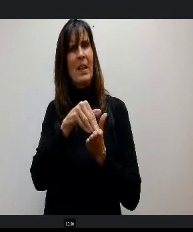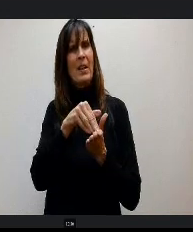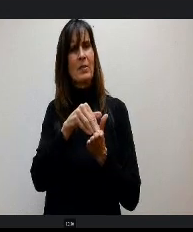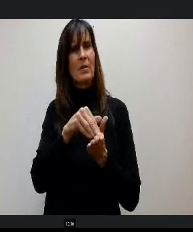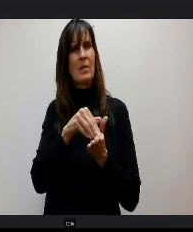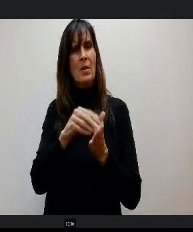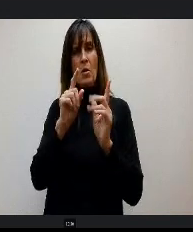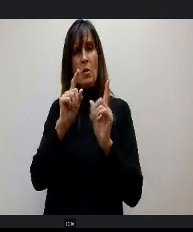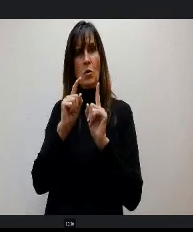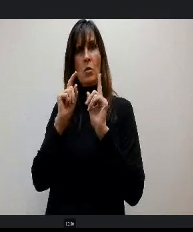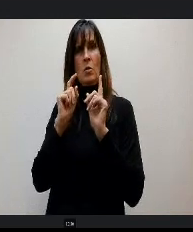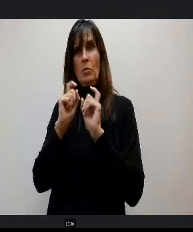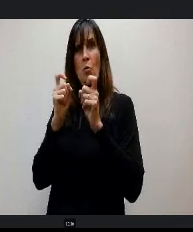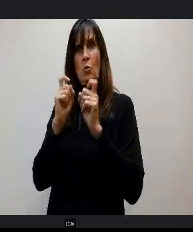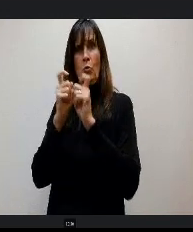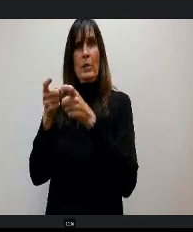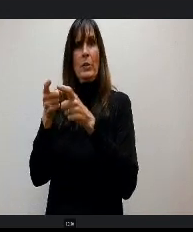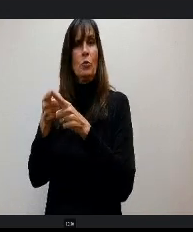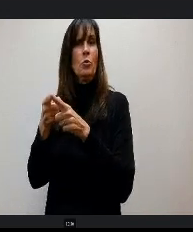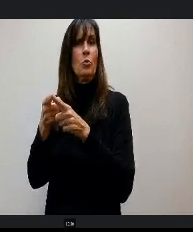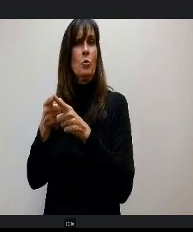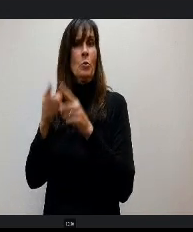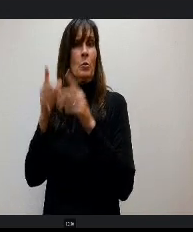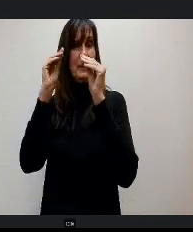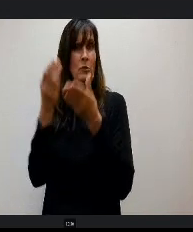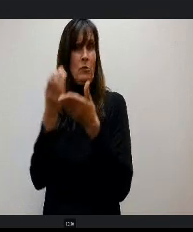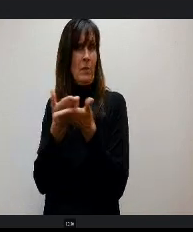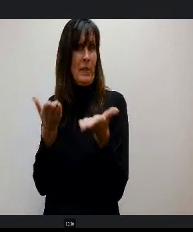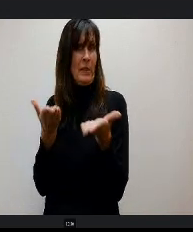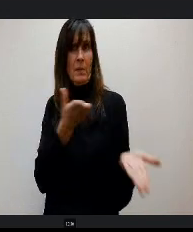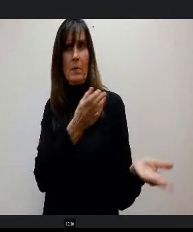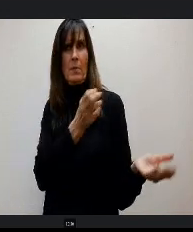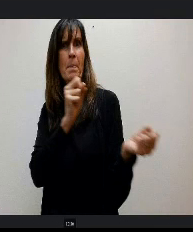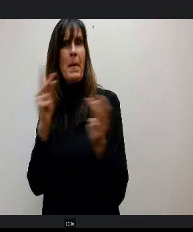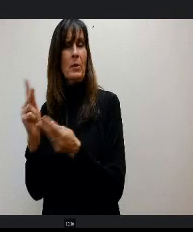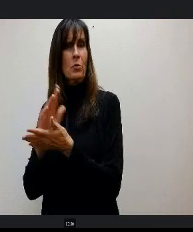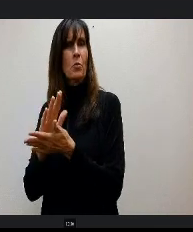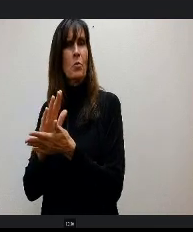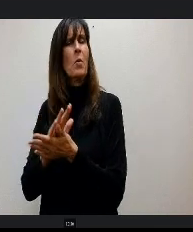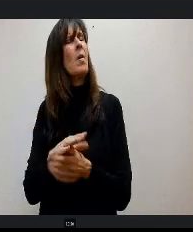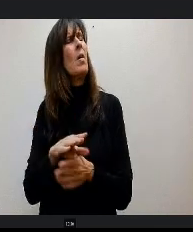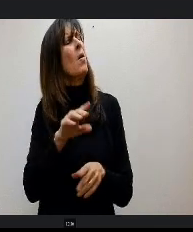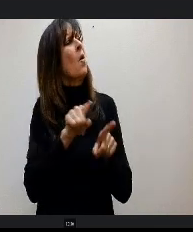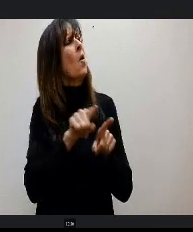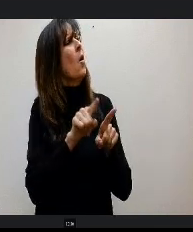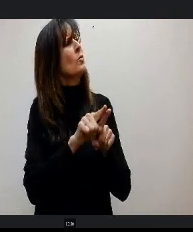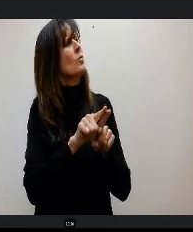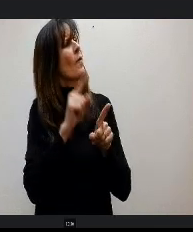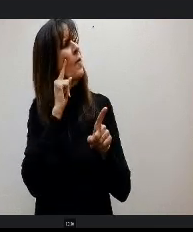back OK and in the report somewhere. Yes, you'd mentioned that for the teacher boot camp our teachers get